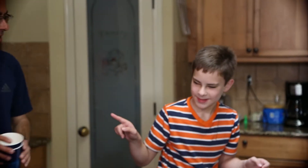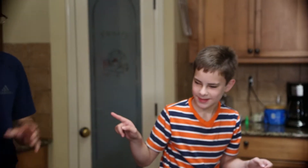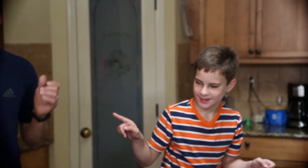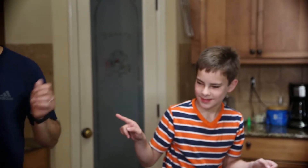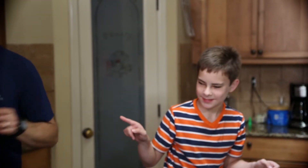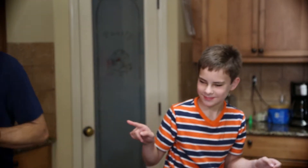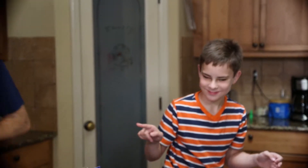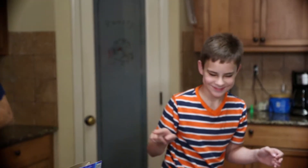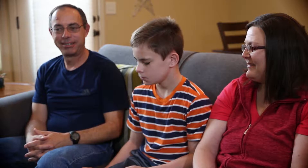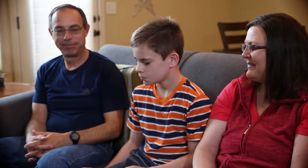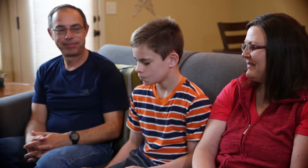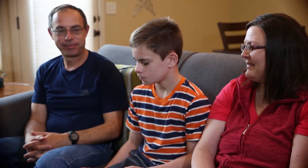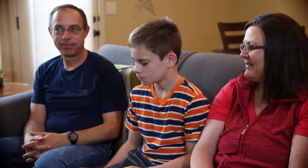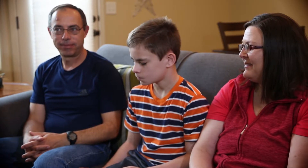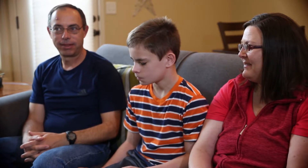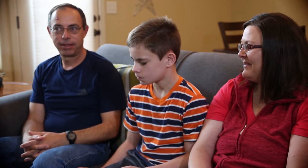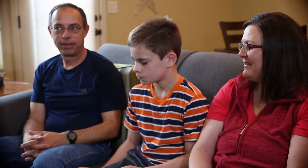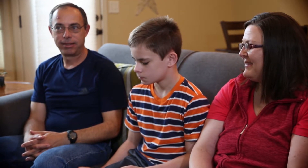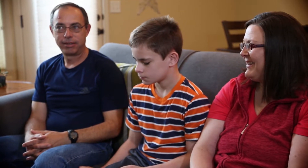maybe sometimes you're wishing he couldn't tell you. (giggle)